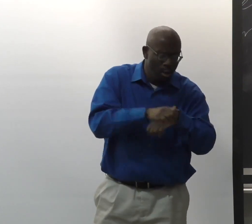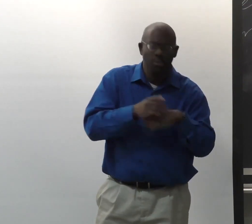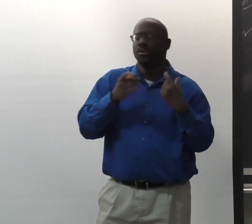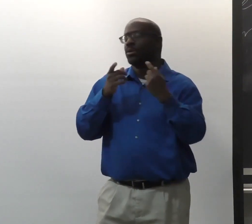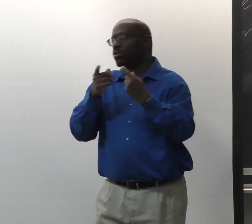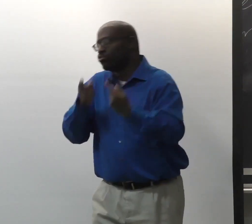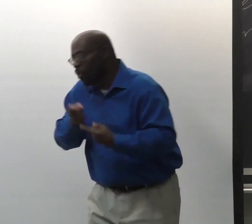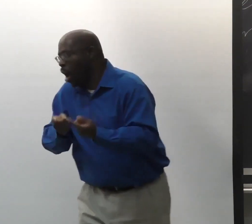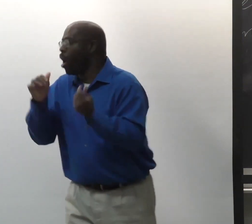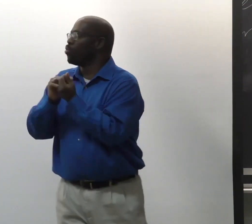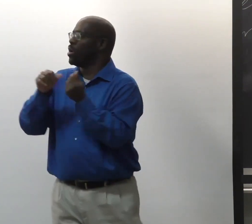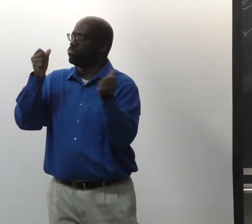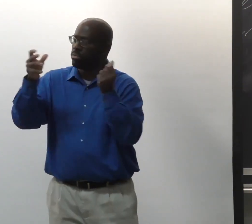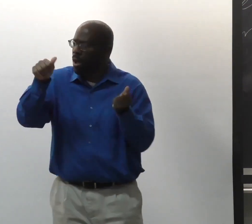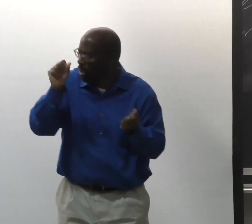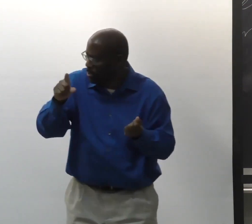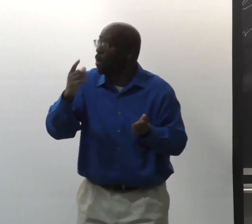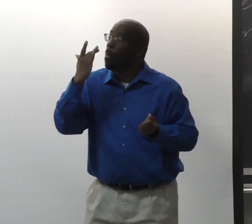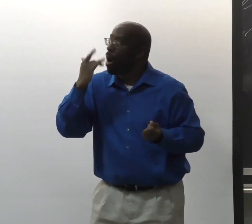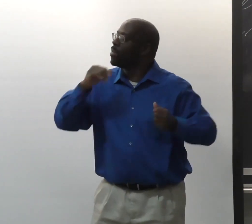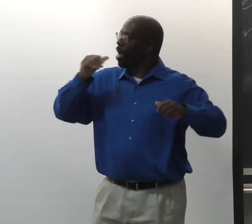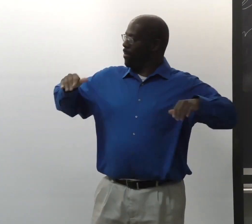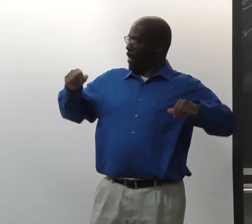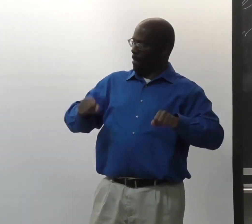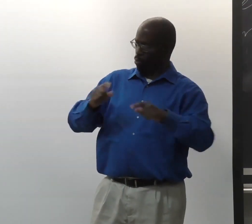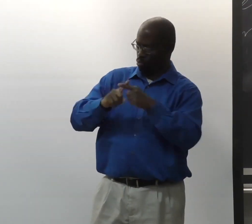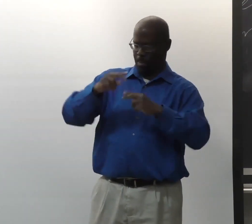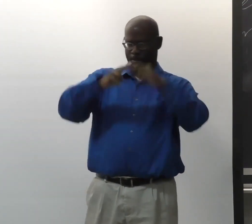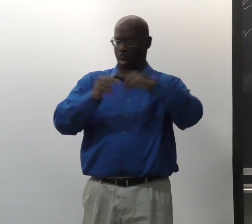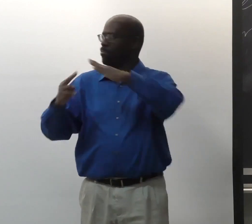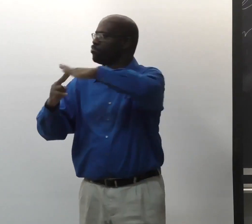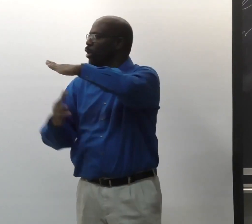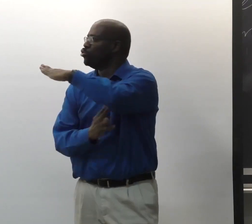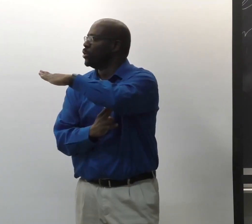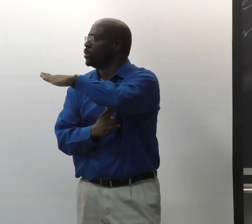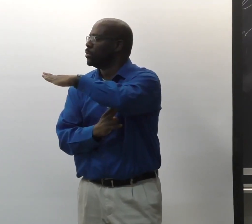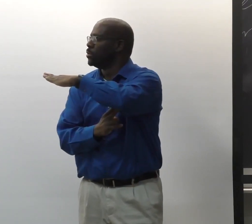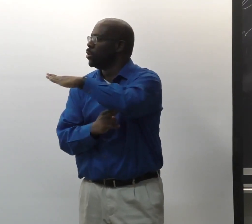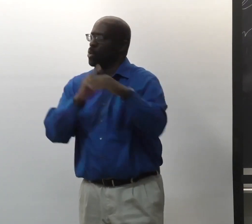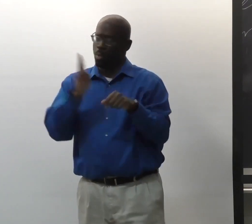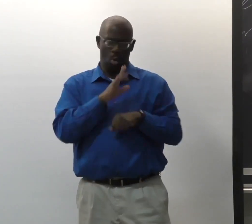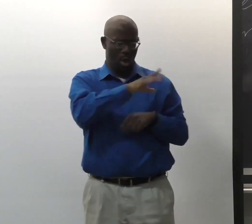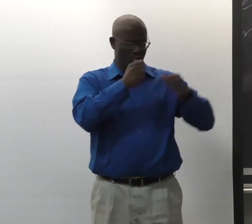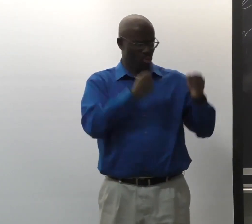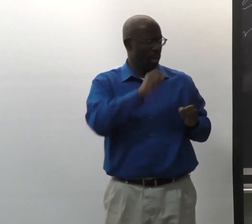And they struggle with learning English. They struggle with signing in American Sign Language because they haven't been able to build that bridge